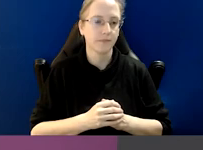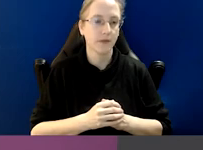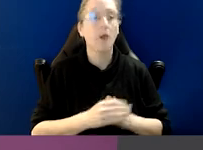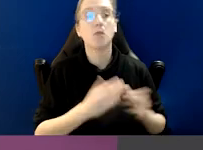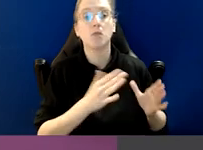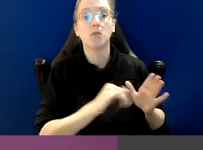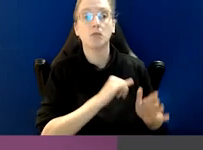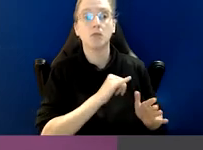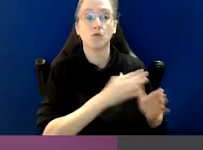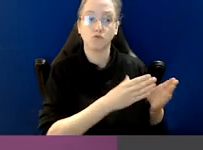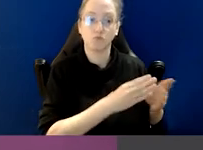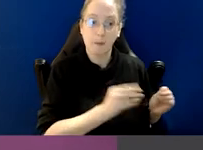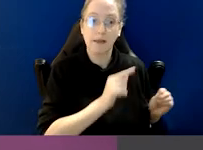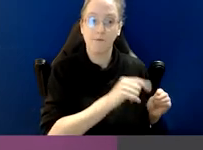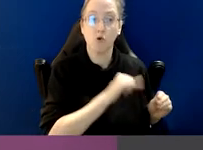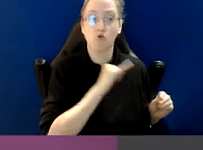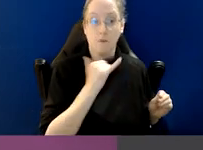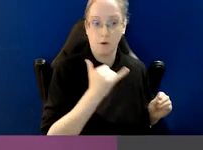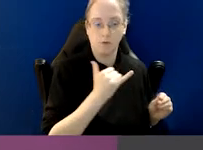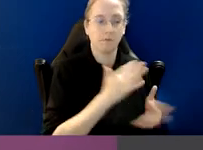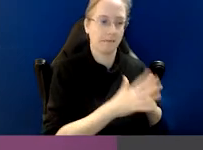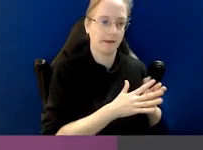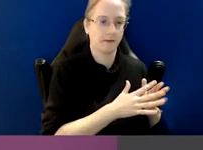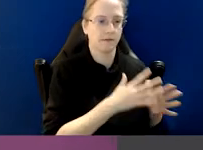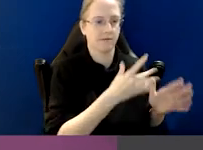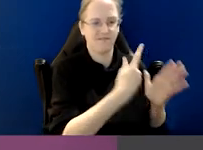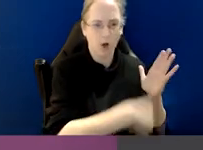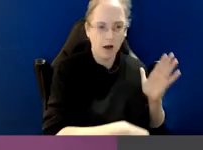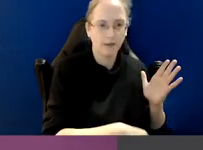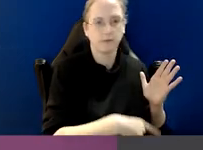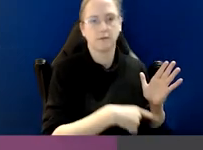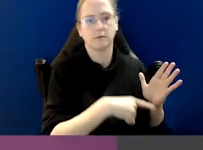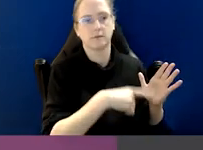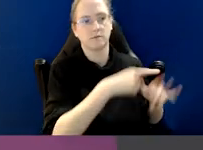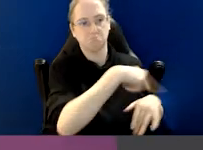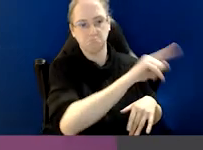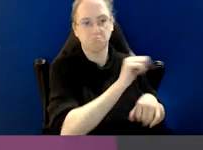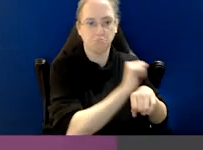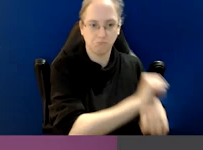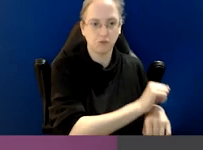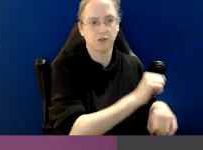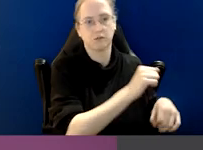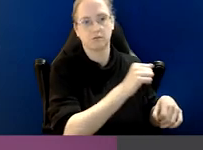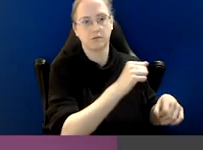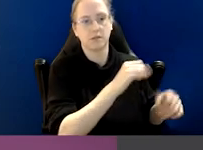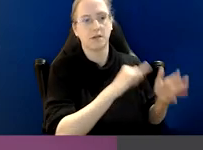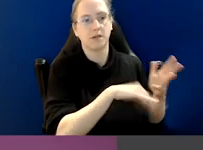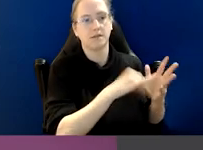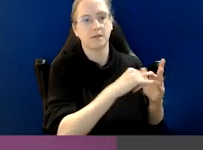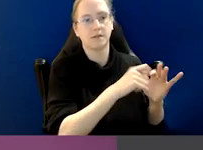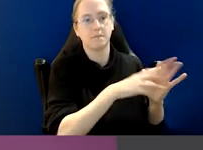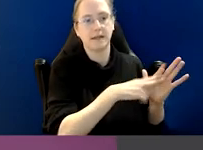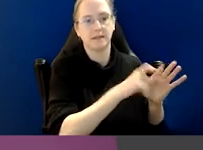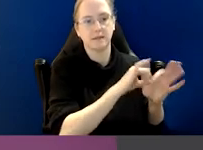the remedies of course for criminal conduct are criminal sanctions, fines, community correction orders,